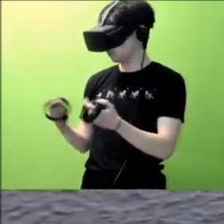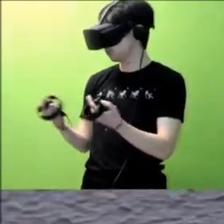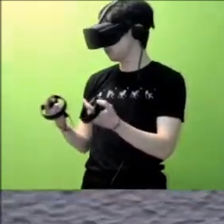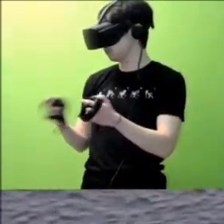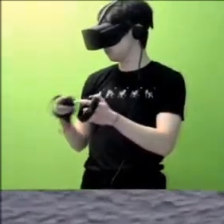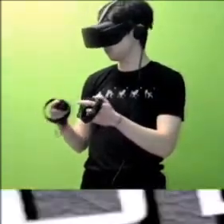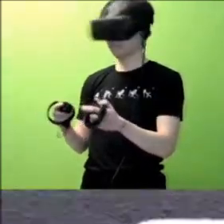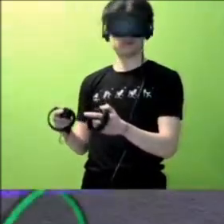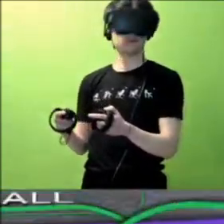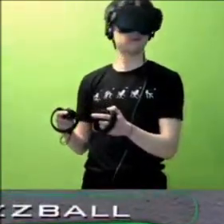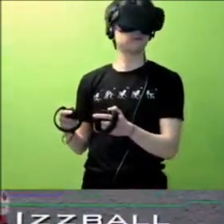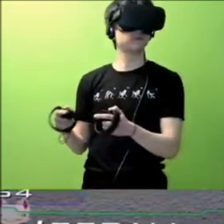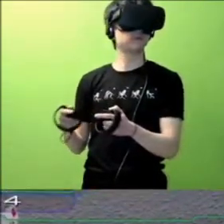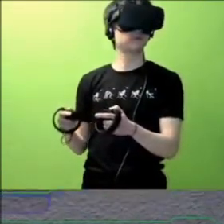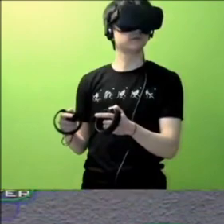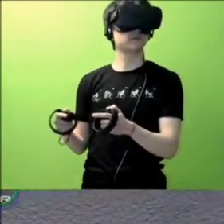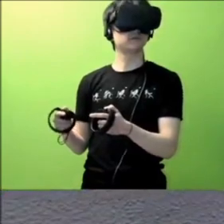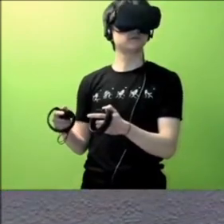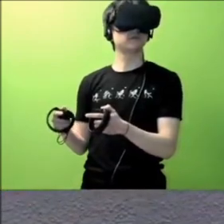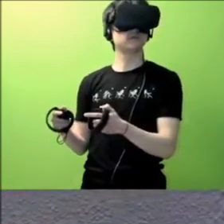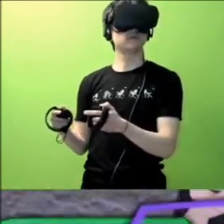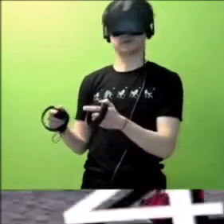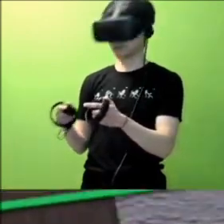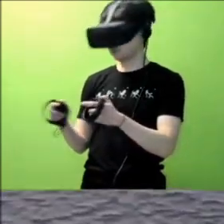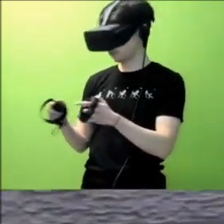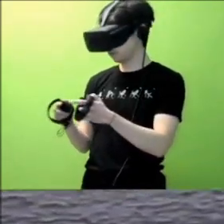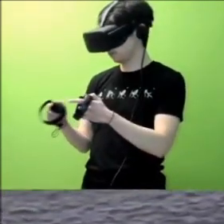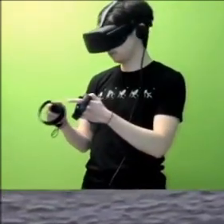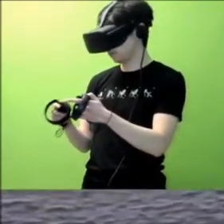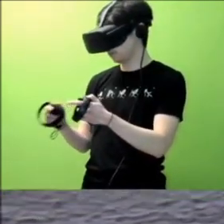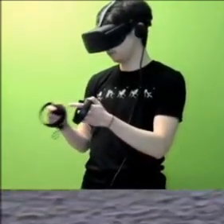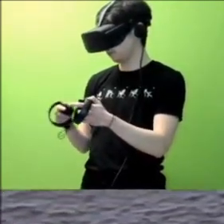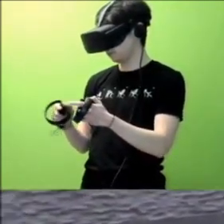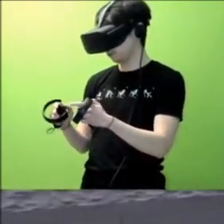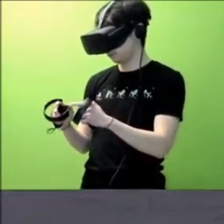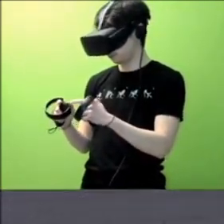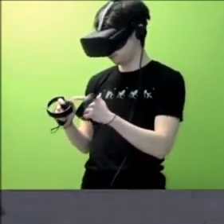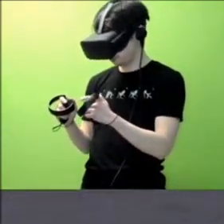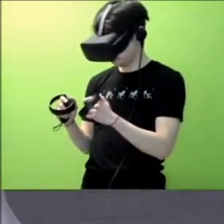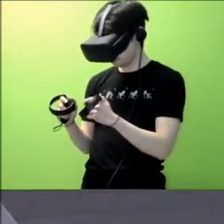Explain